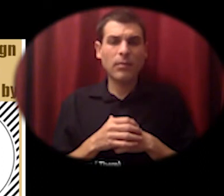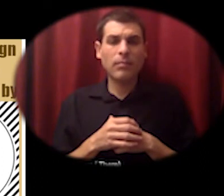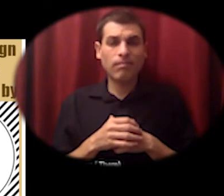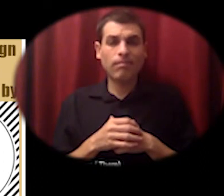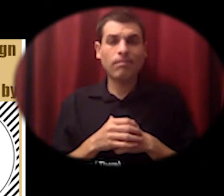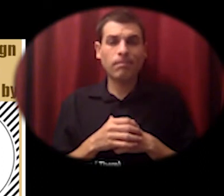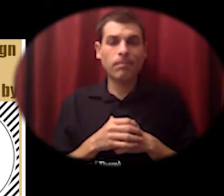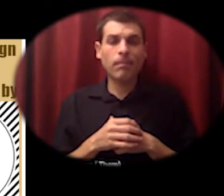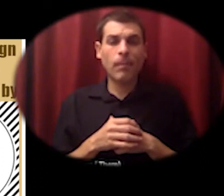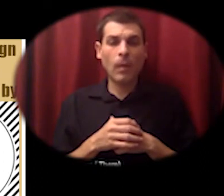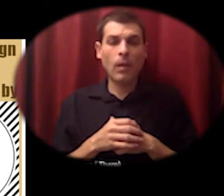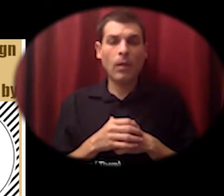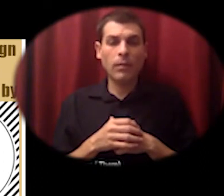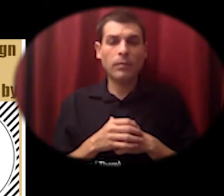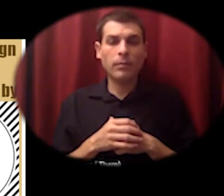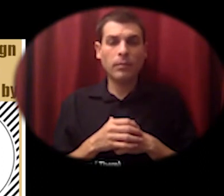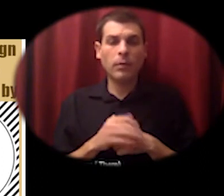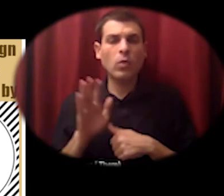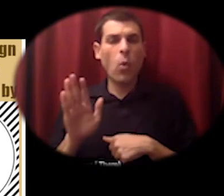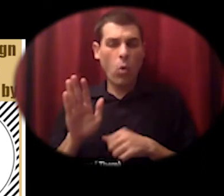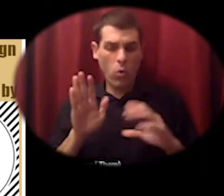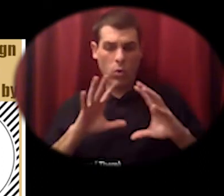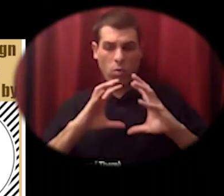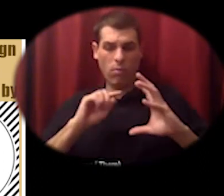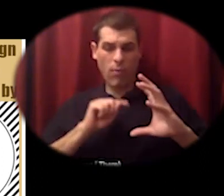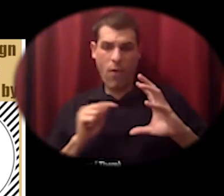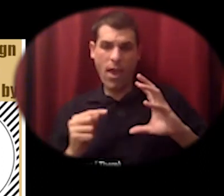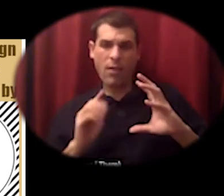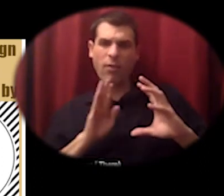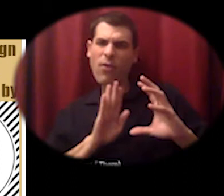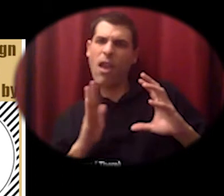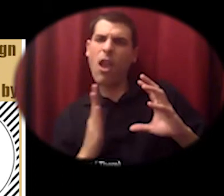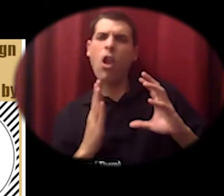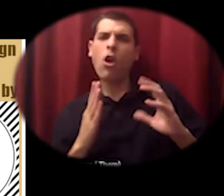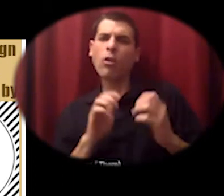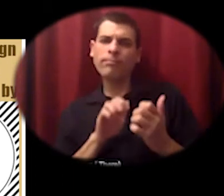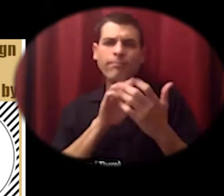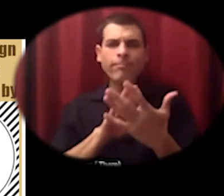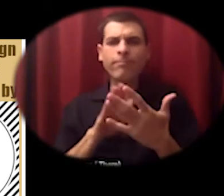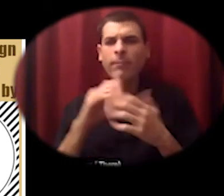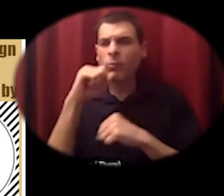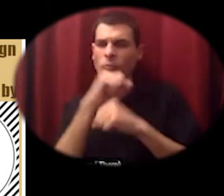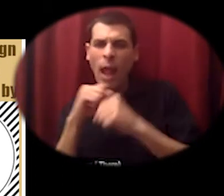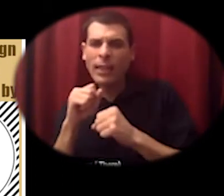structures and techniques gives us the ability to work together with folks who are doing that work